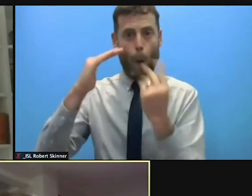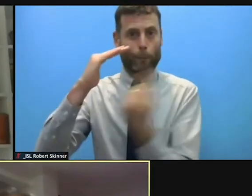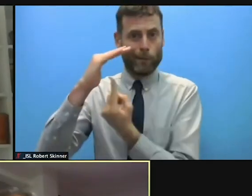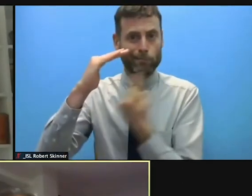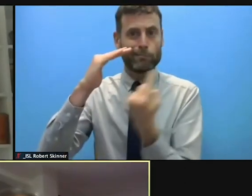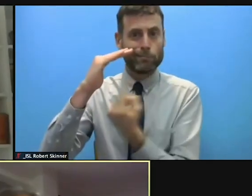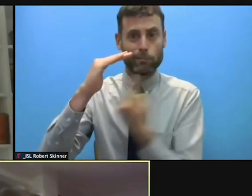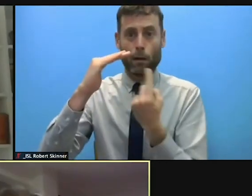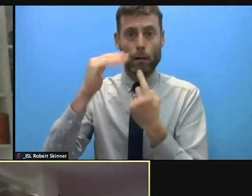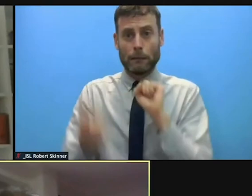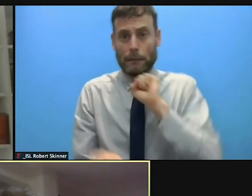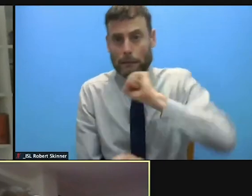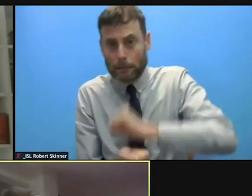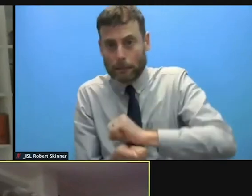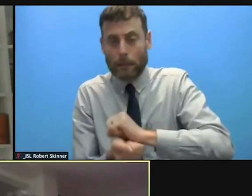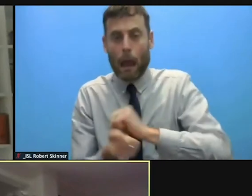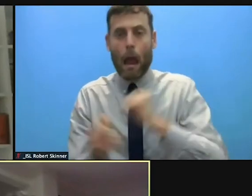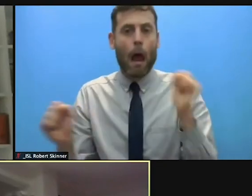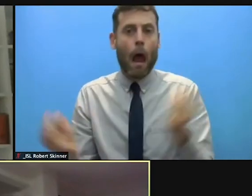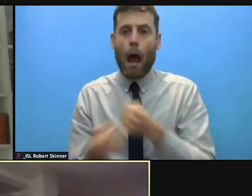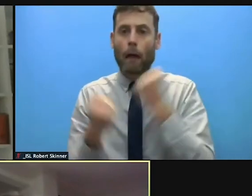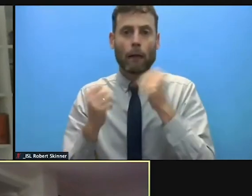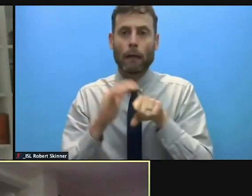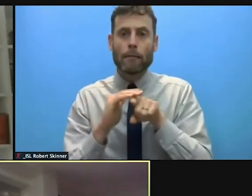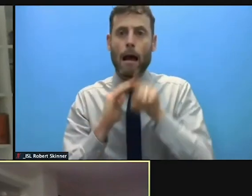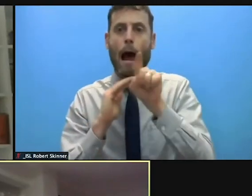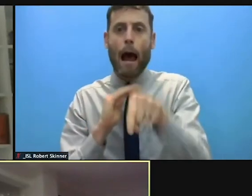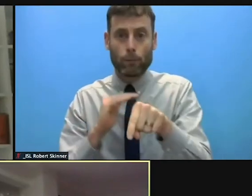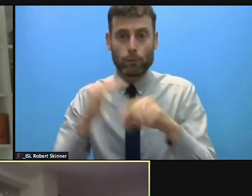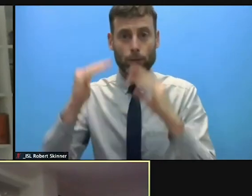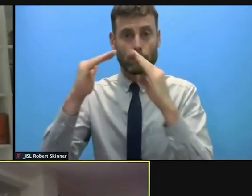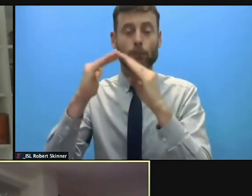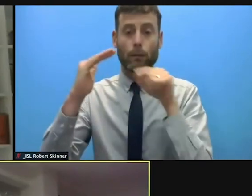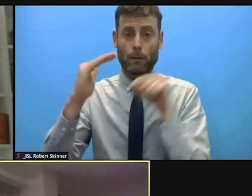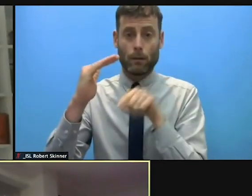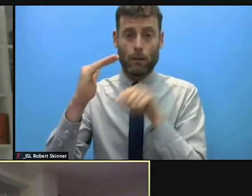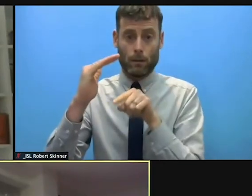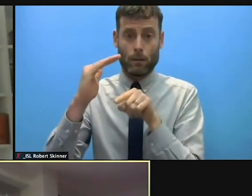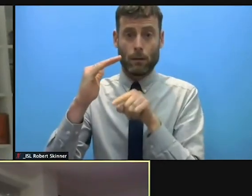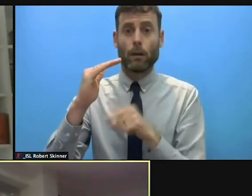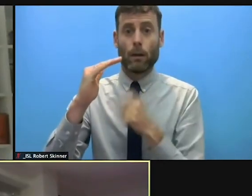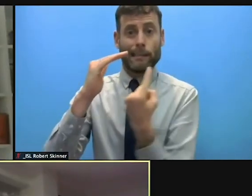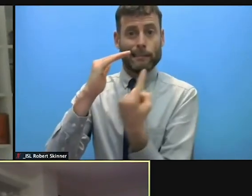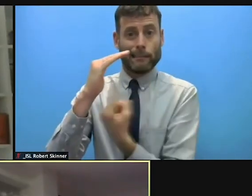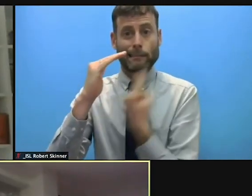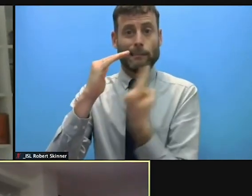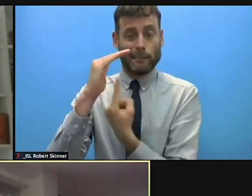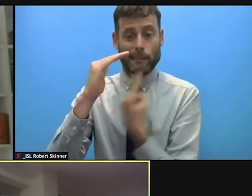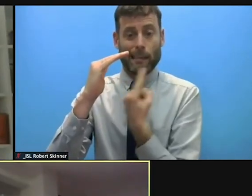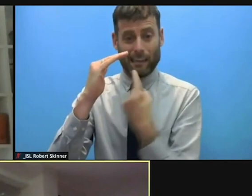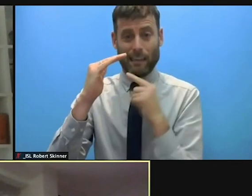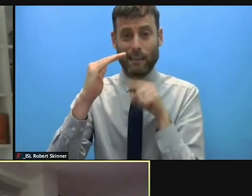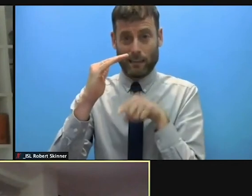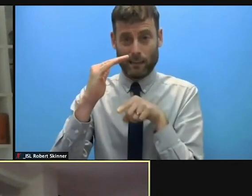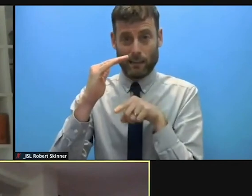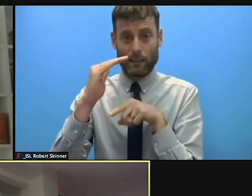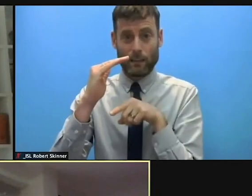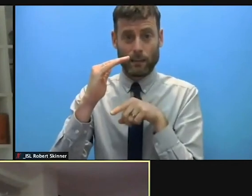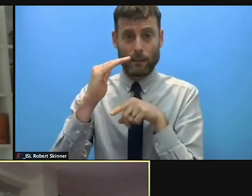the increase of domestic violence, usually carries her vulnerability to her access and guarantee